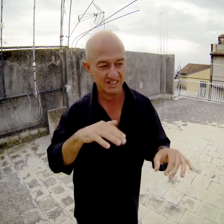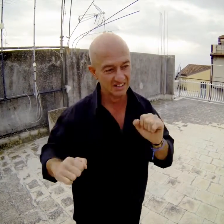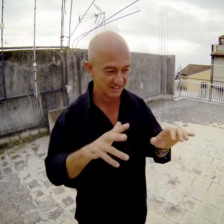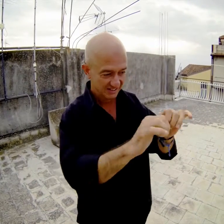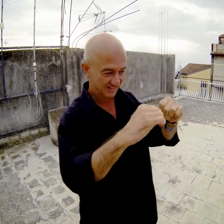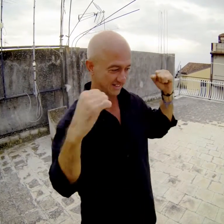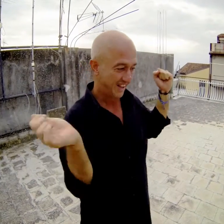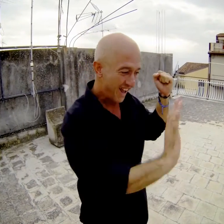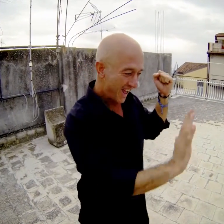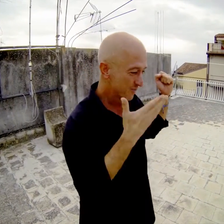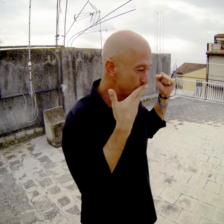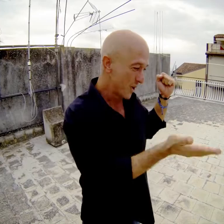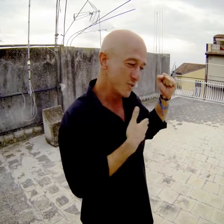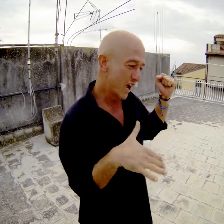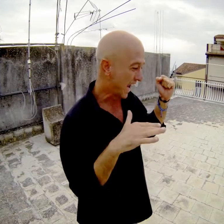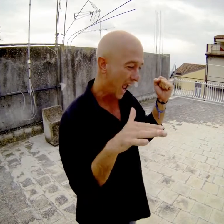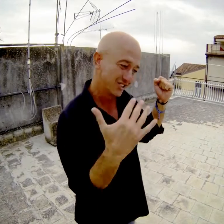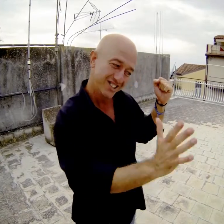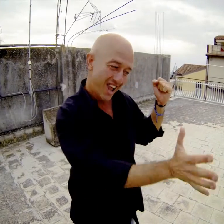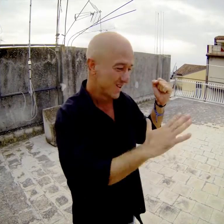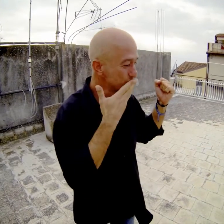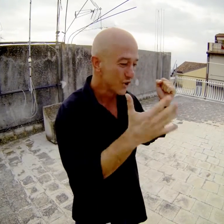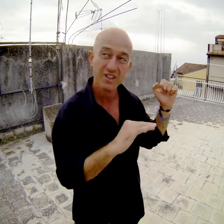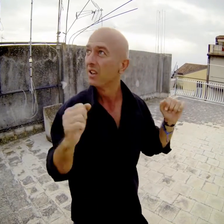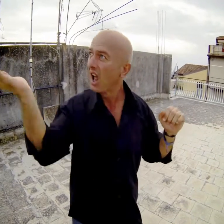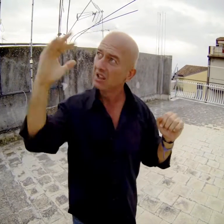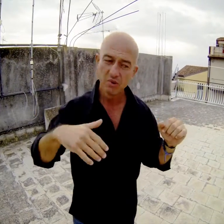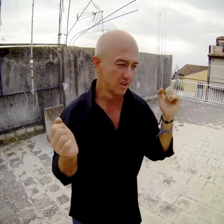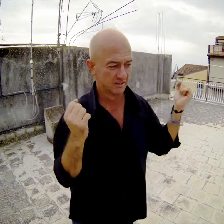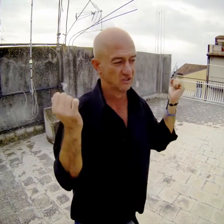she opens the window and greets: my boyfriend him go